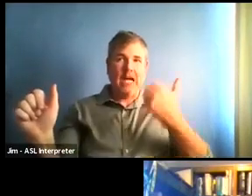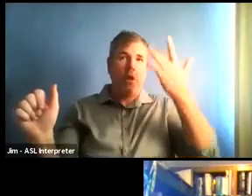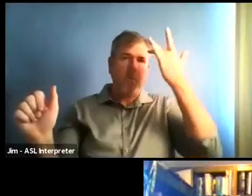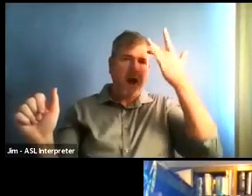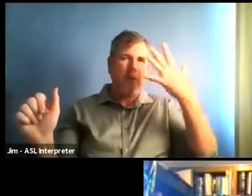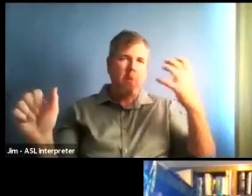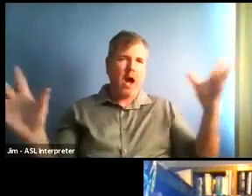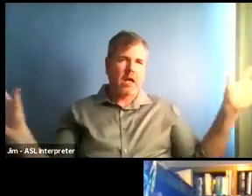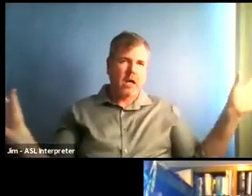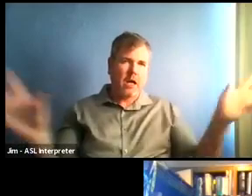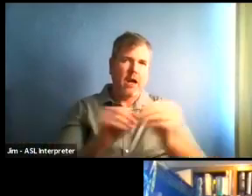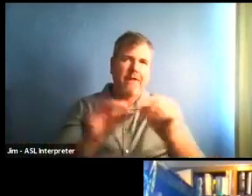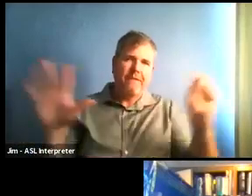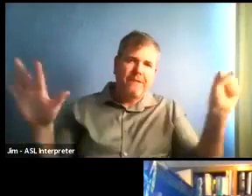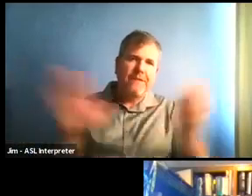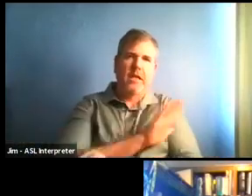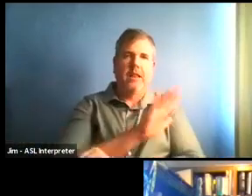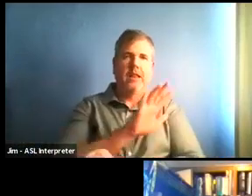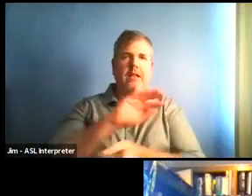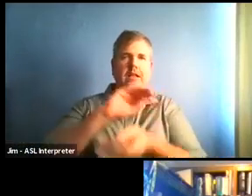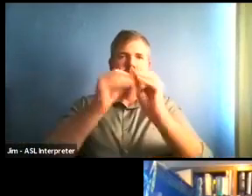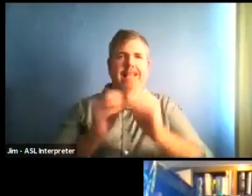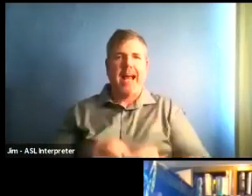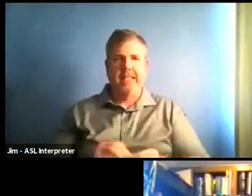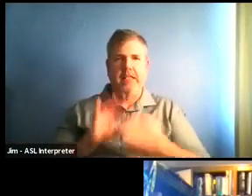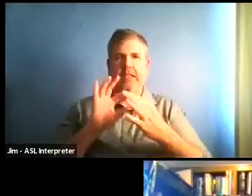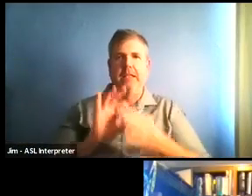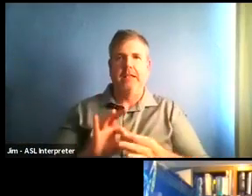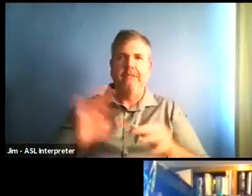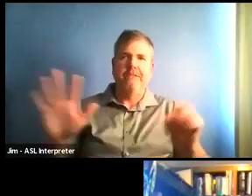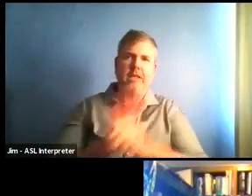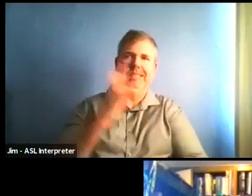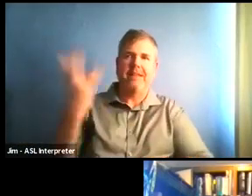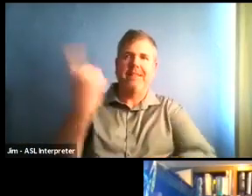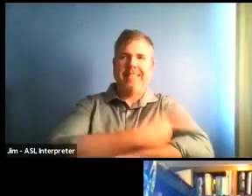around the episode date that is used to calculate the case rate that's looking at